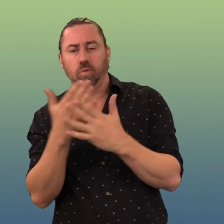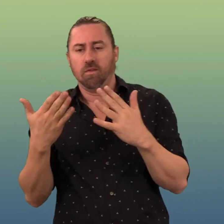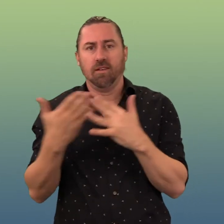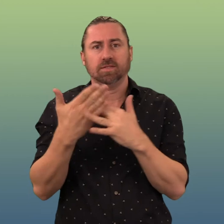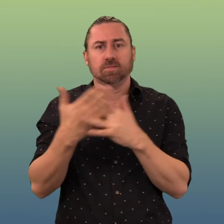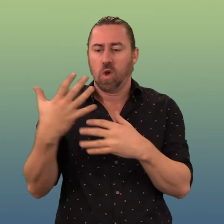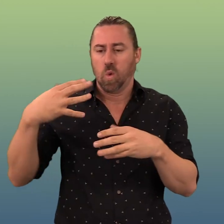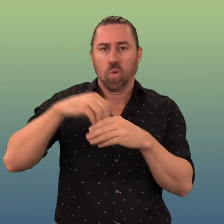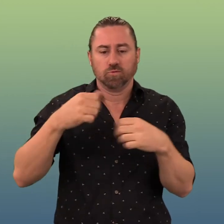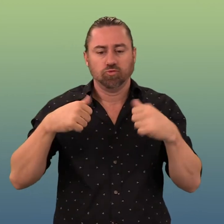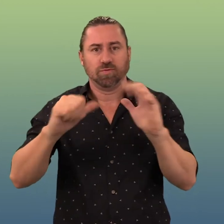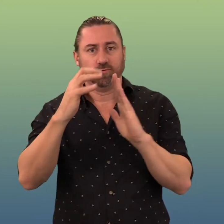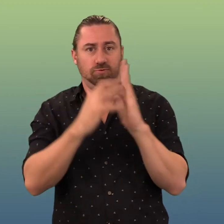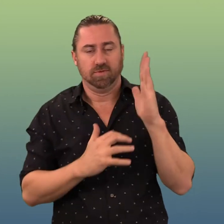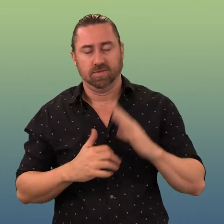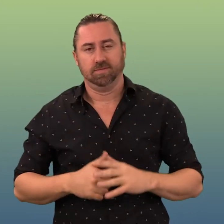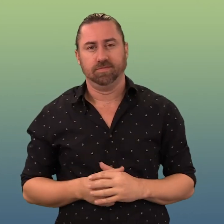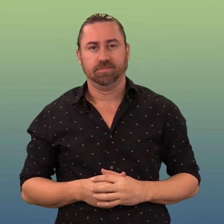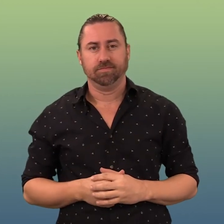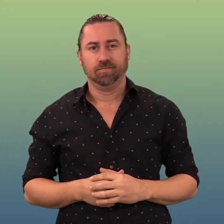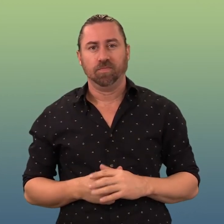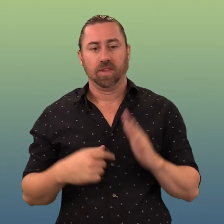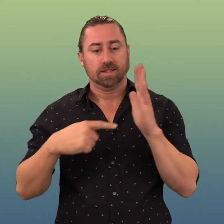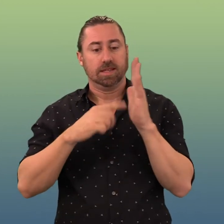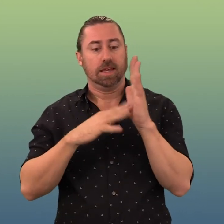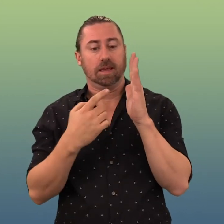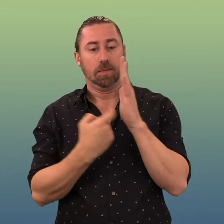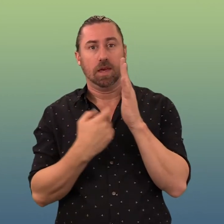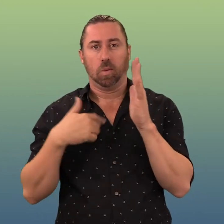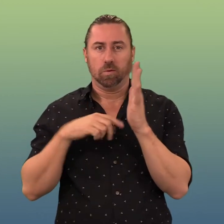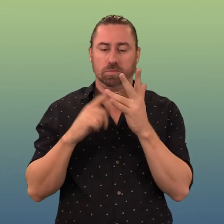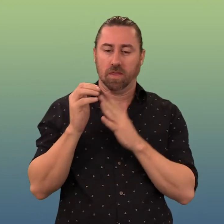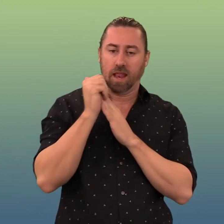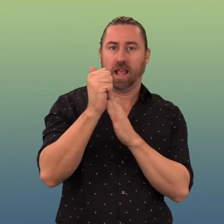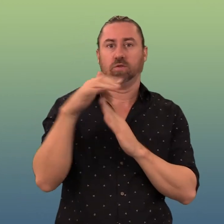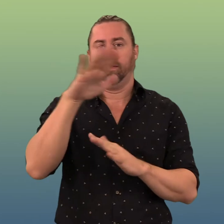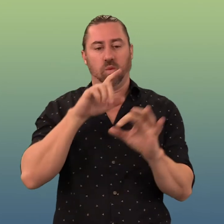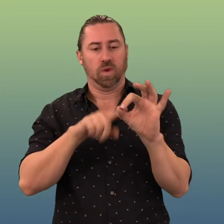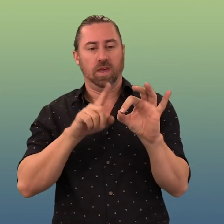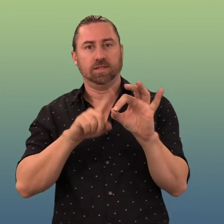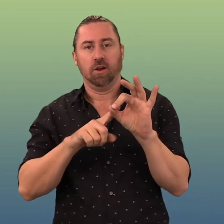and broader human rights obligations. Accessible and inclusive transport is critical